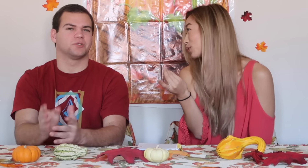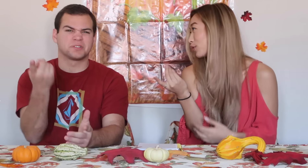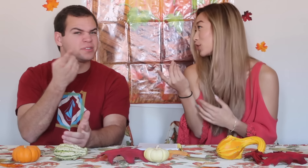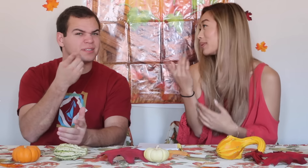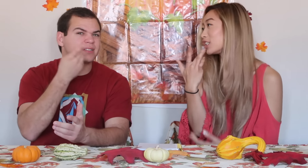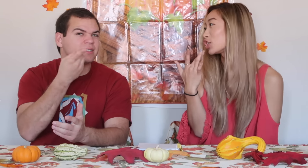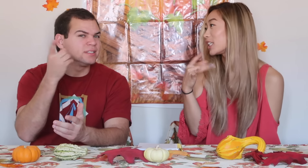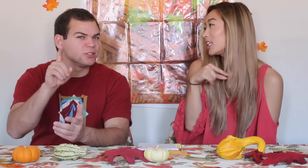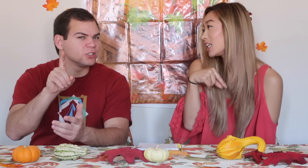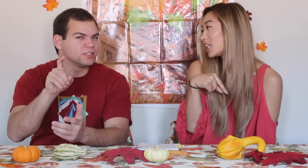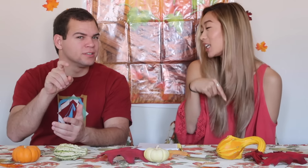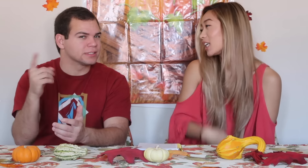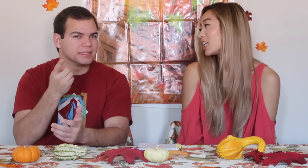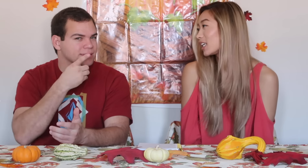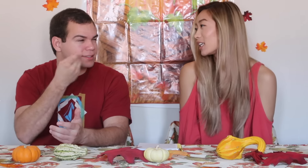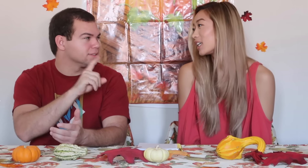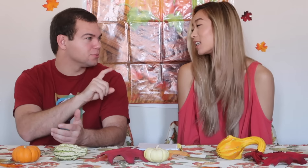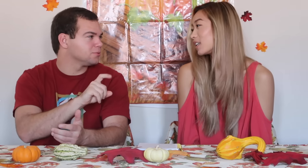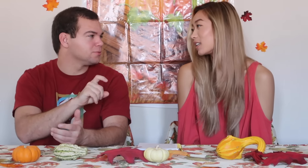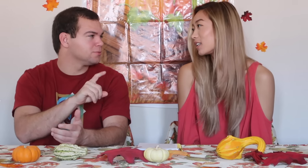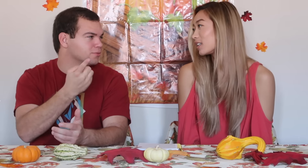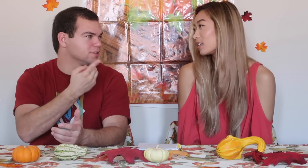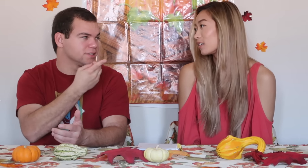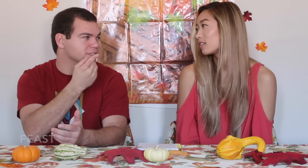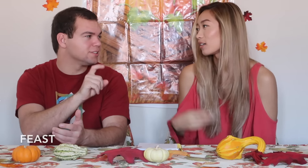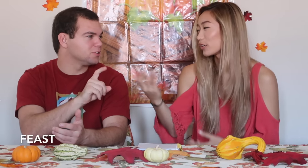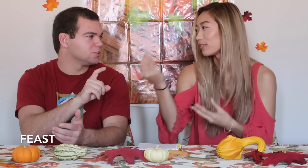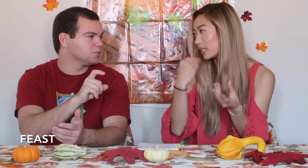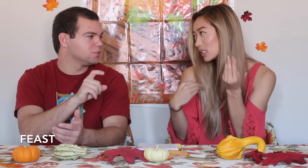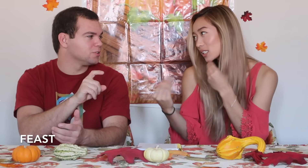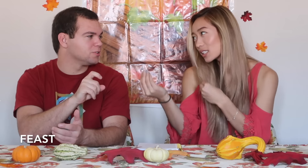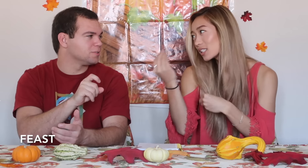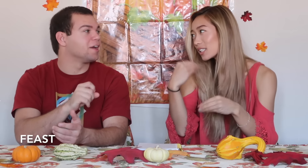Just dinner?! Preferably, Turkey Just dinner?? Or a feast?